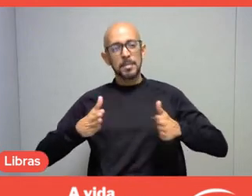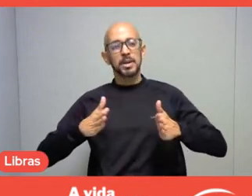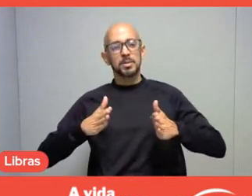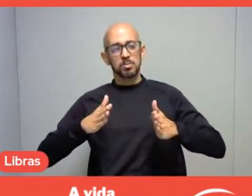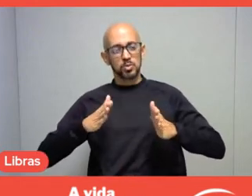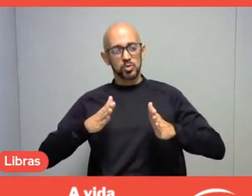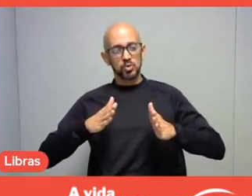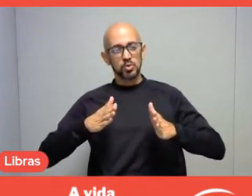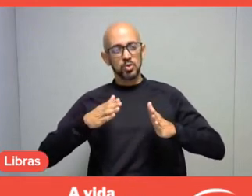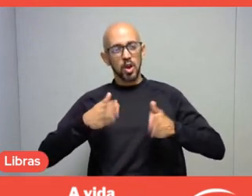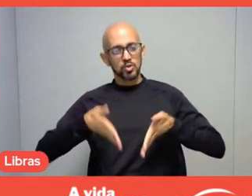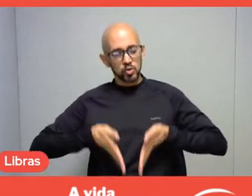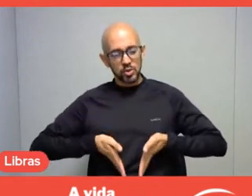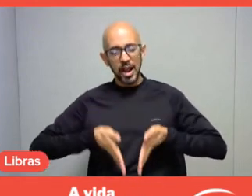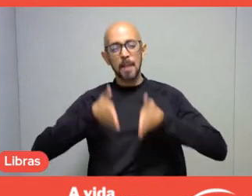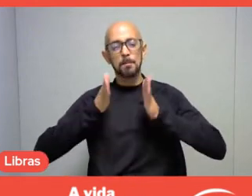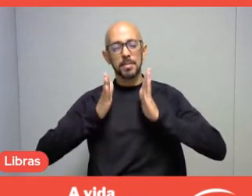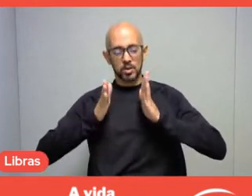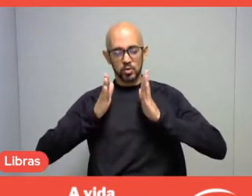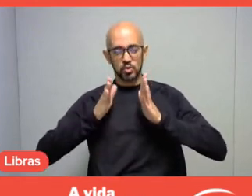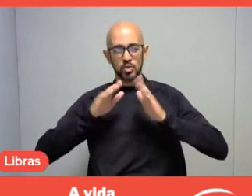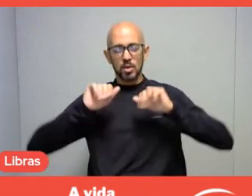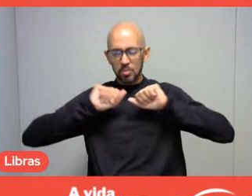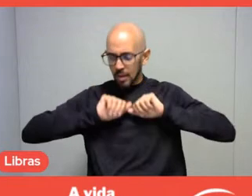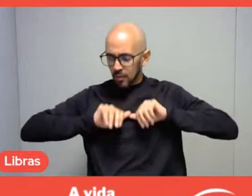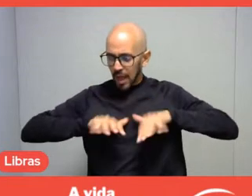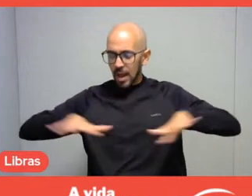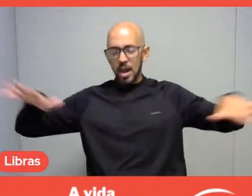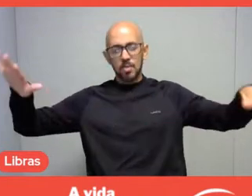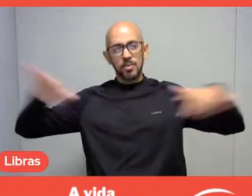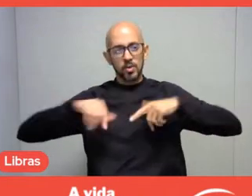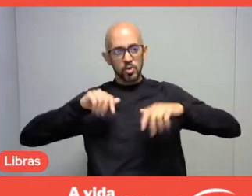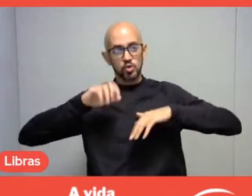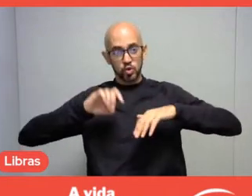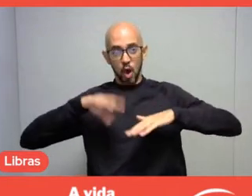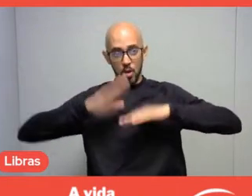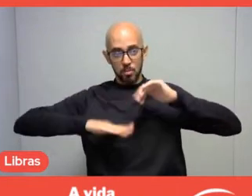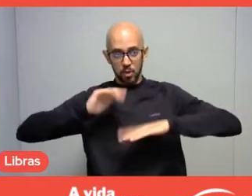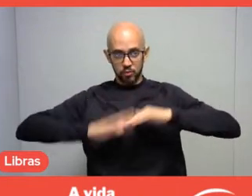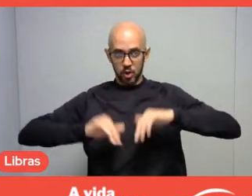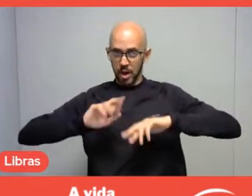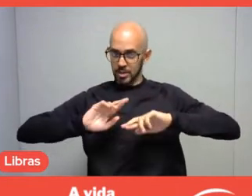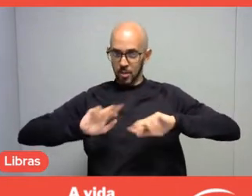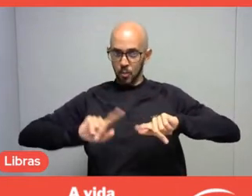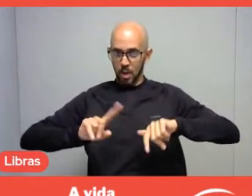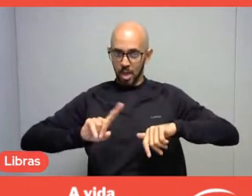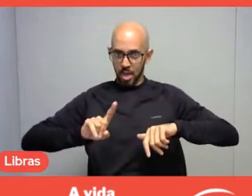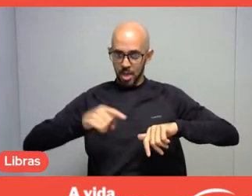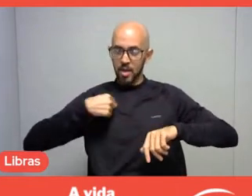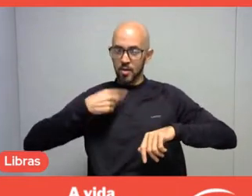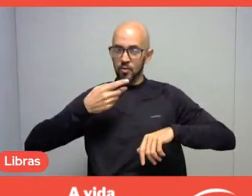I'm talking about us but not just professionals, I'm referring to myself in the third person because I also consider myself one,